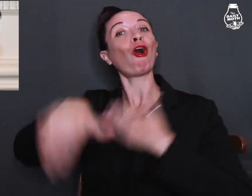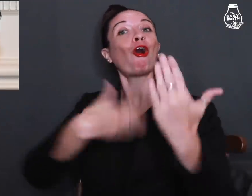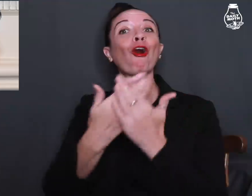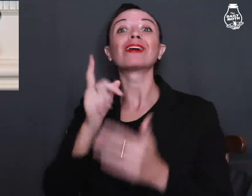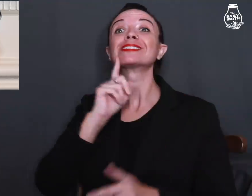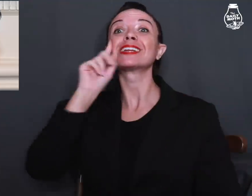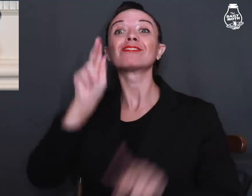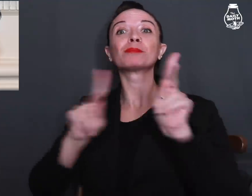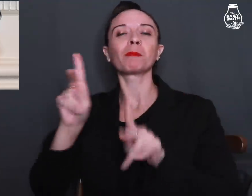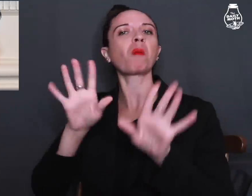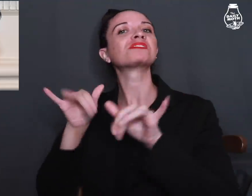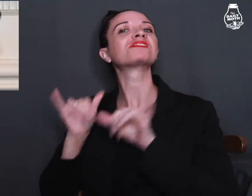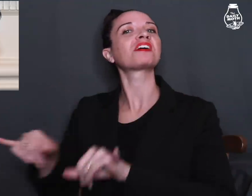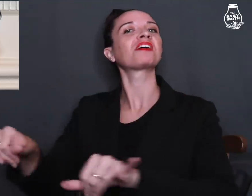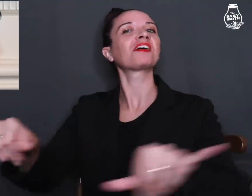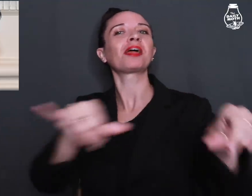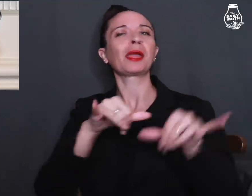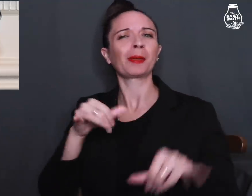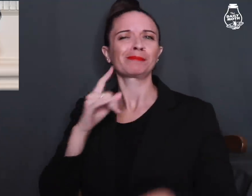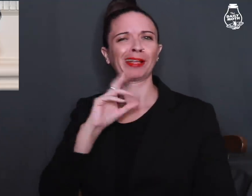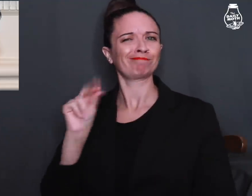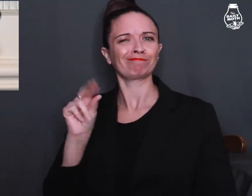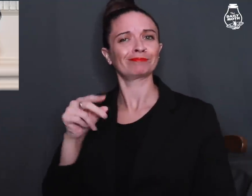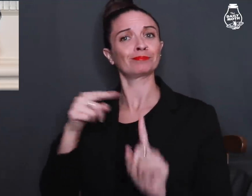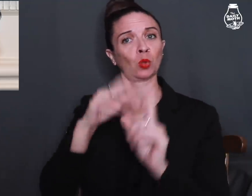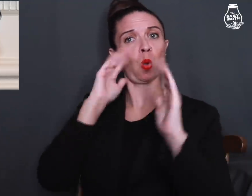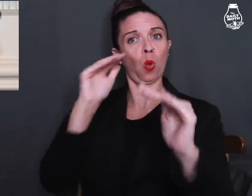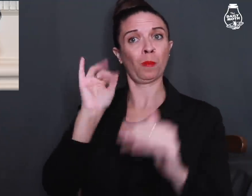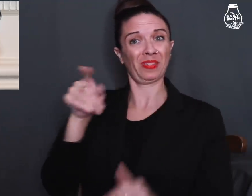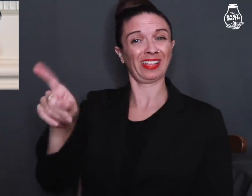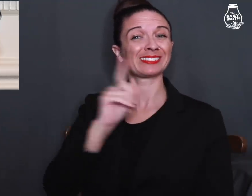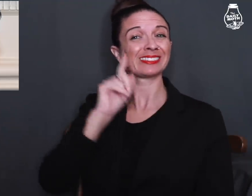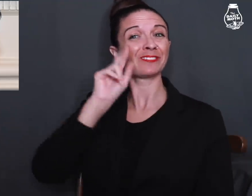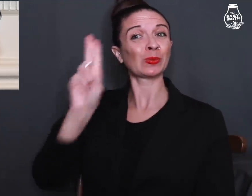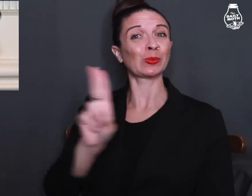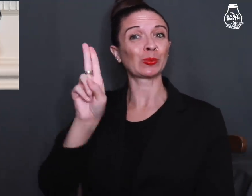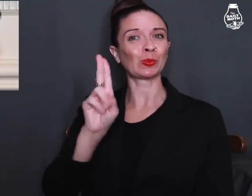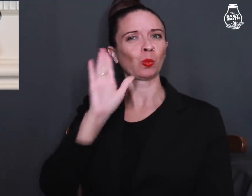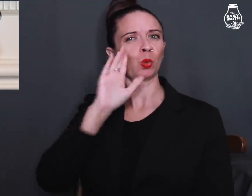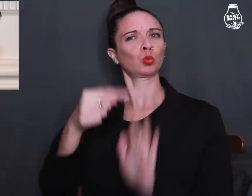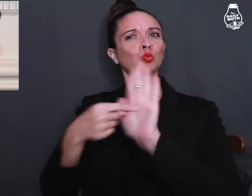"all deaf people are the same" and he hopes the Deaf U will